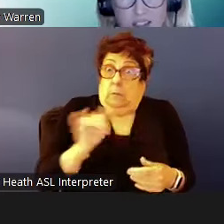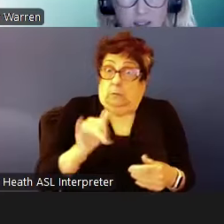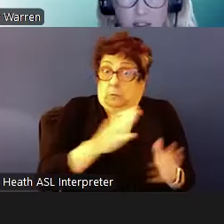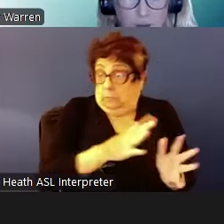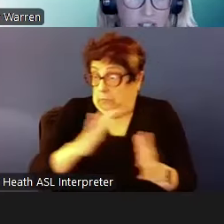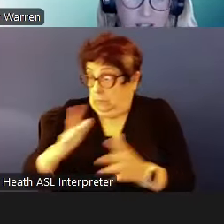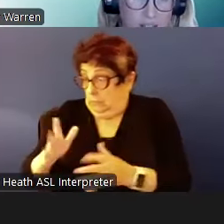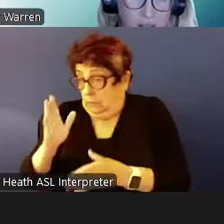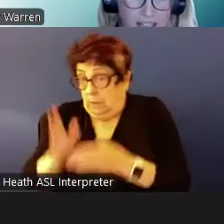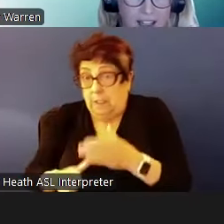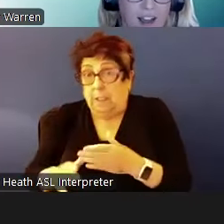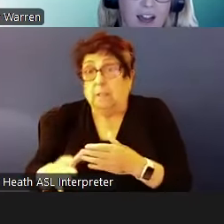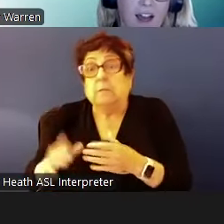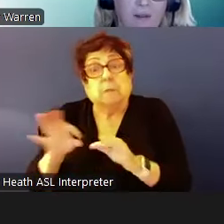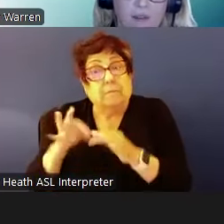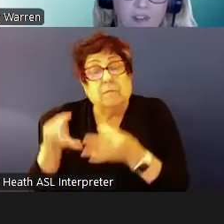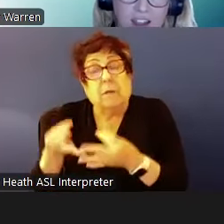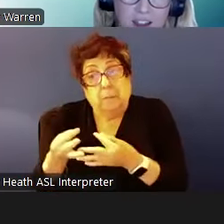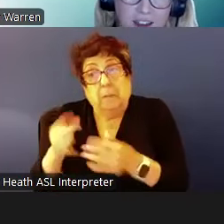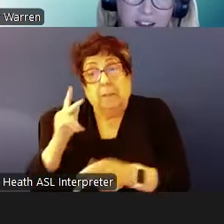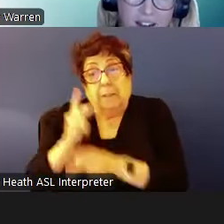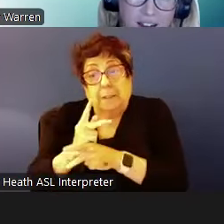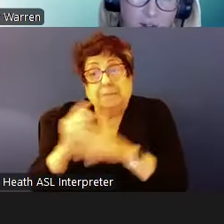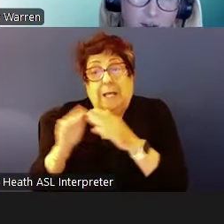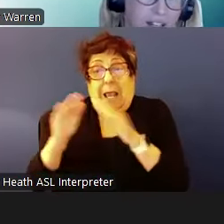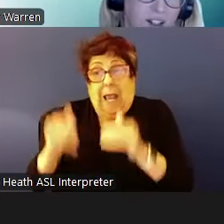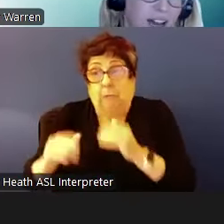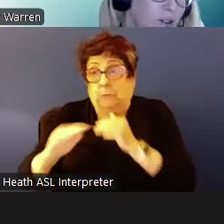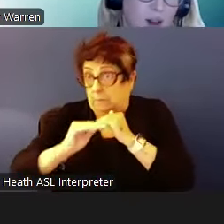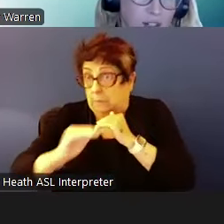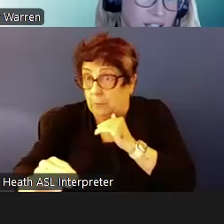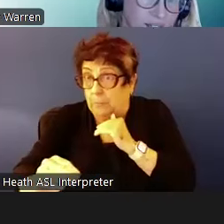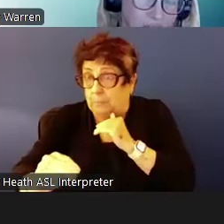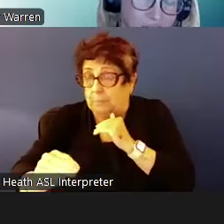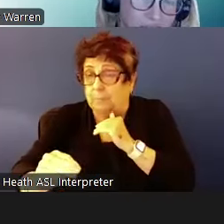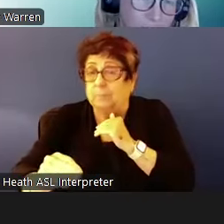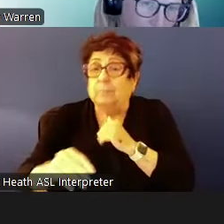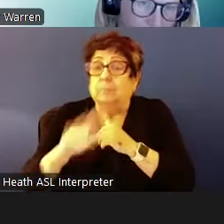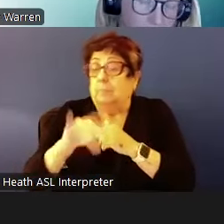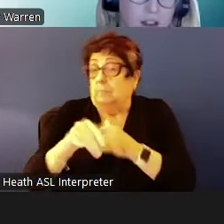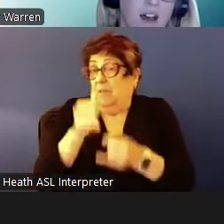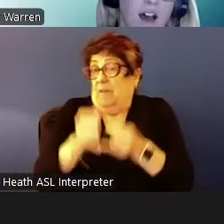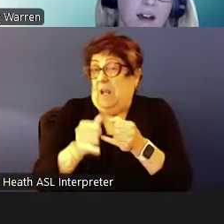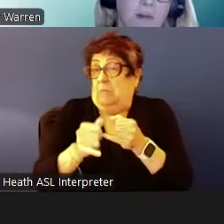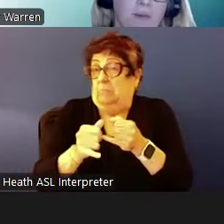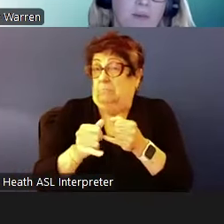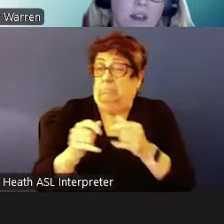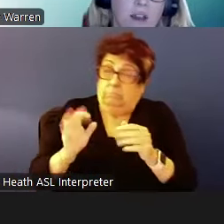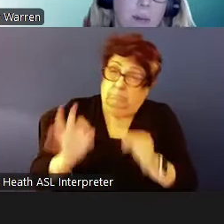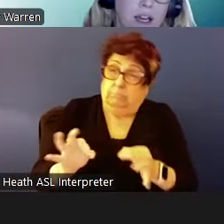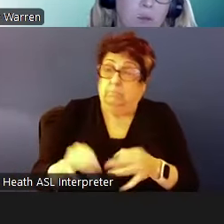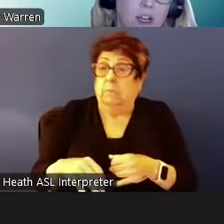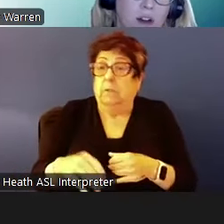stability which is ultimately the final outcome related to the program. But we know